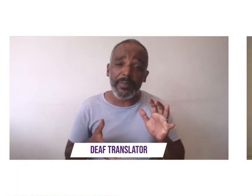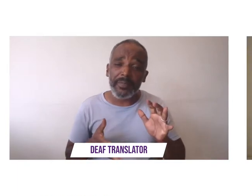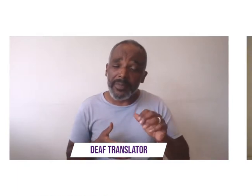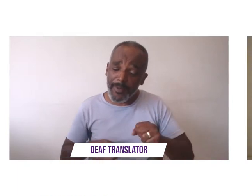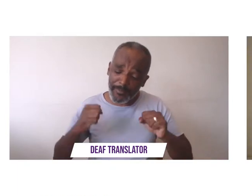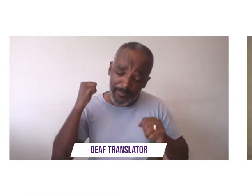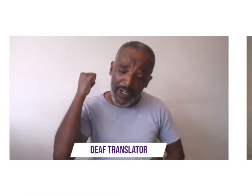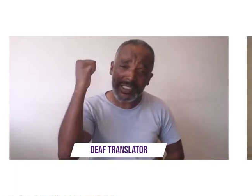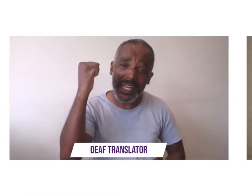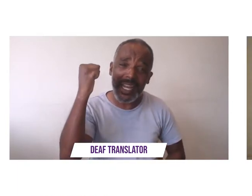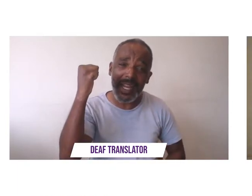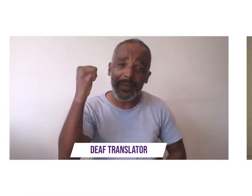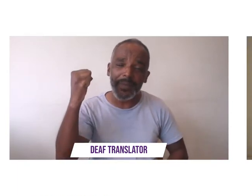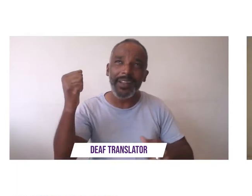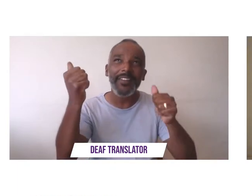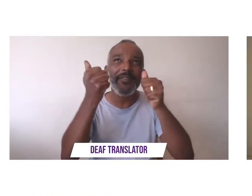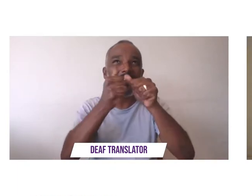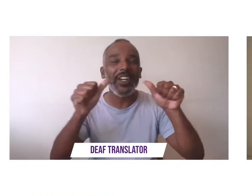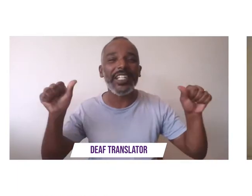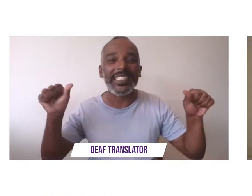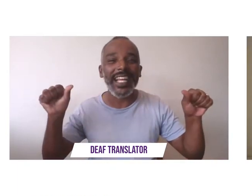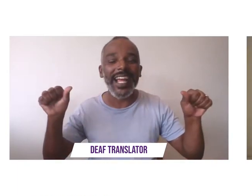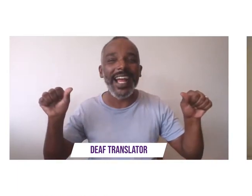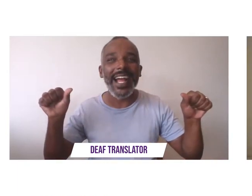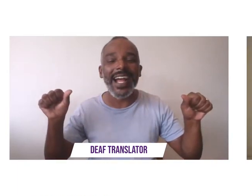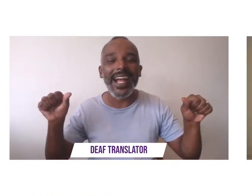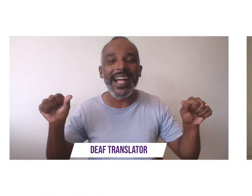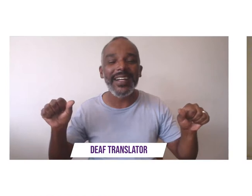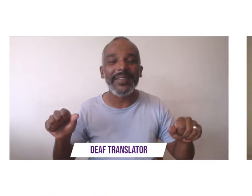pretty good